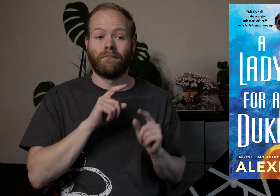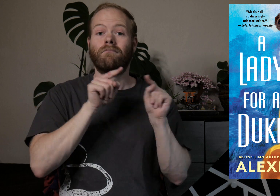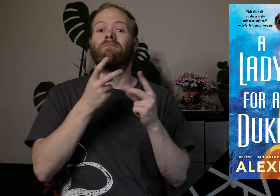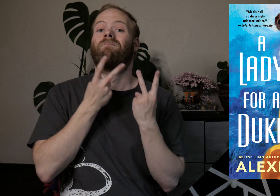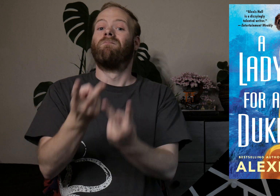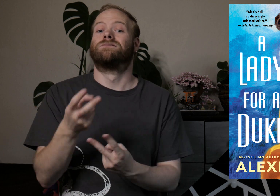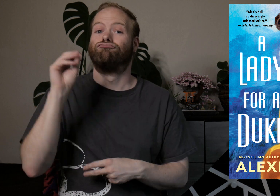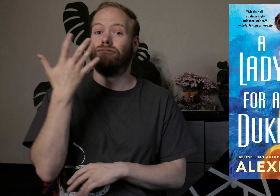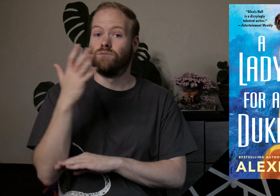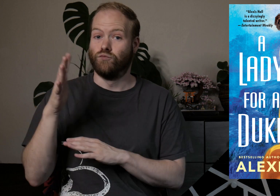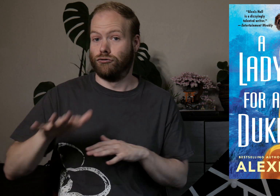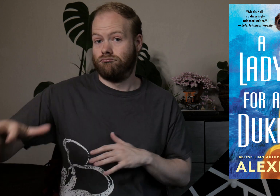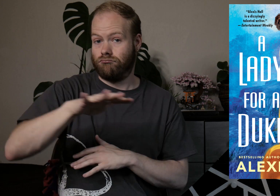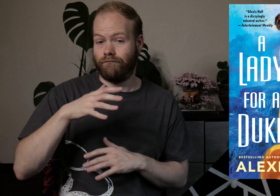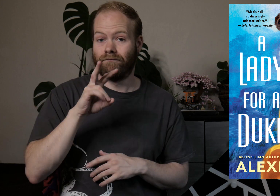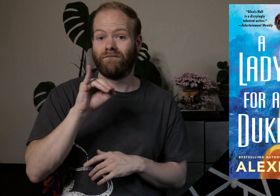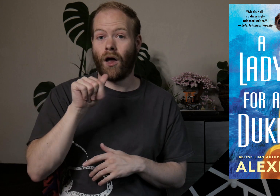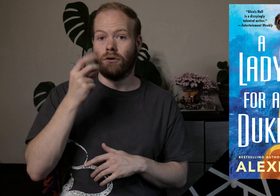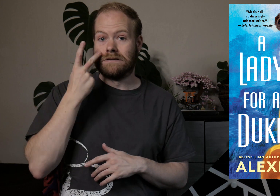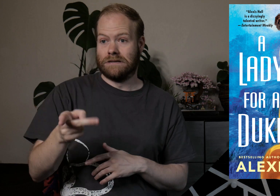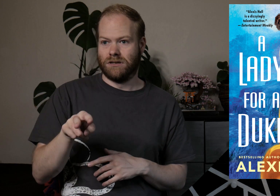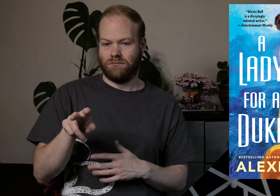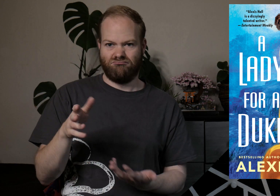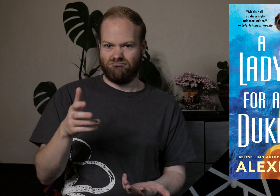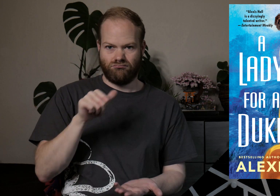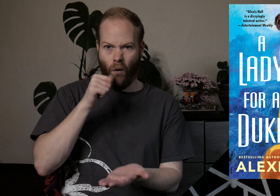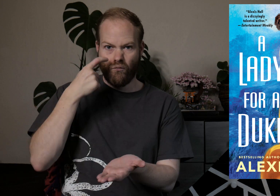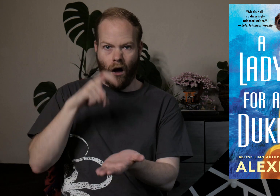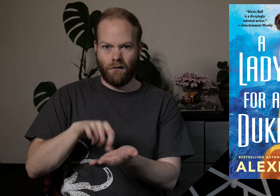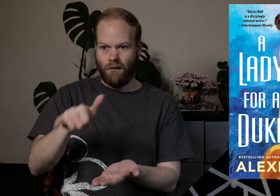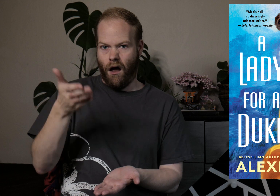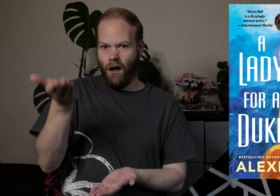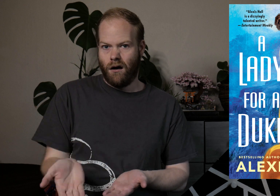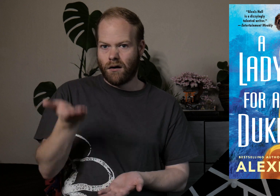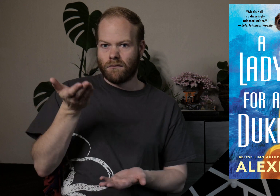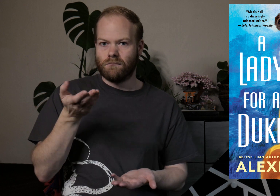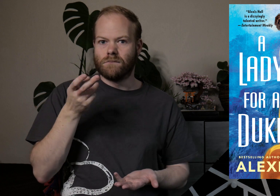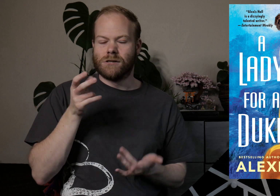On a visit to the Gracewood estate, Viola sees this and barely recognizes the man before her.